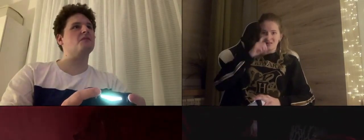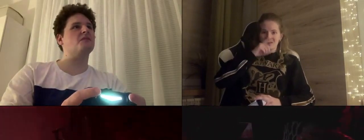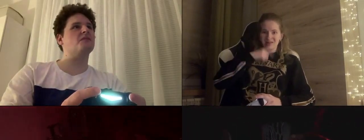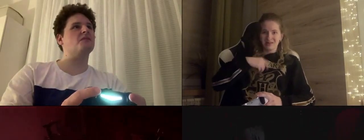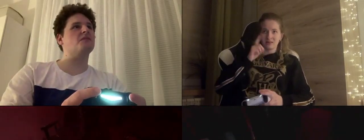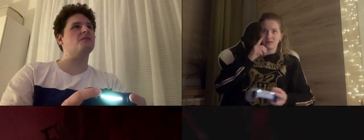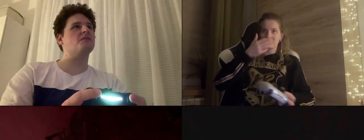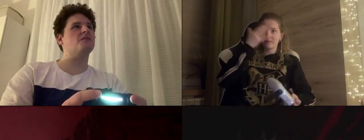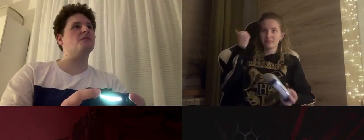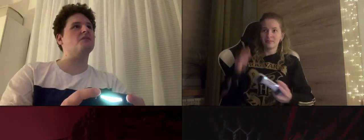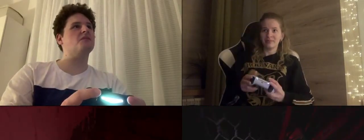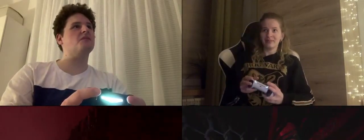Fuck, I don't know if there were enemies in the back?